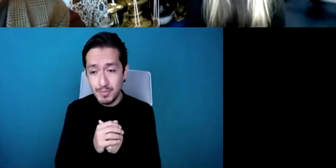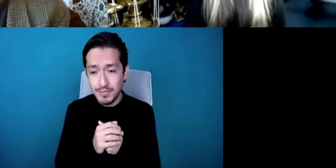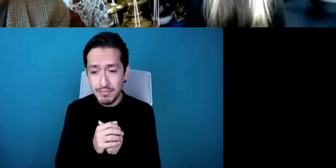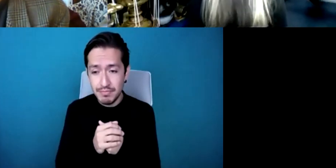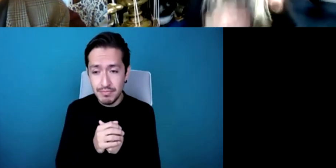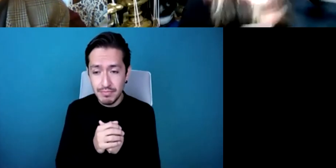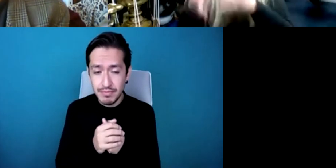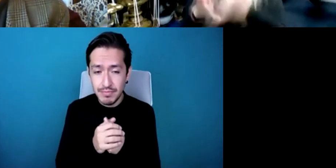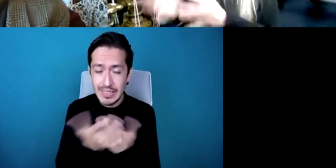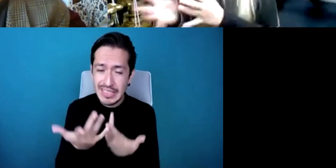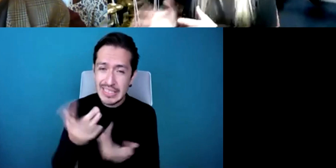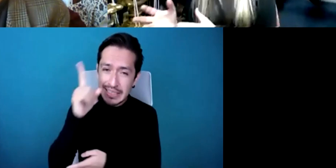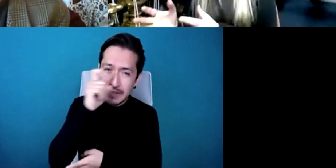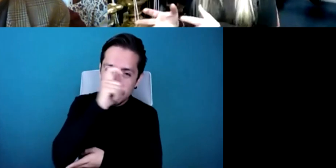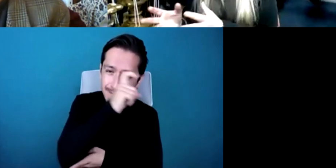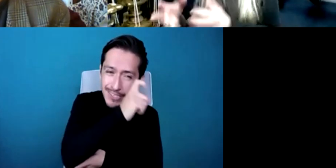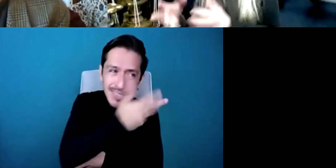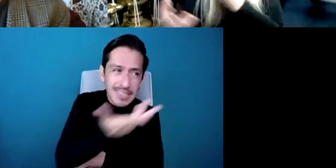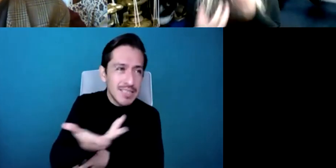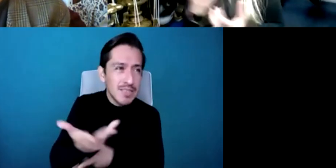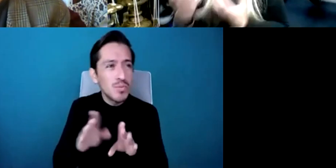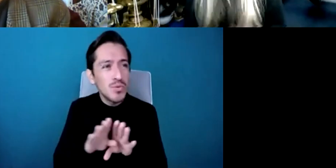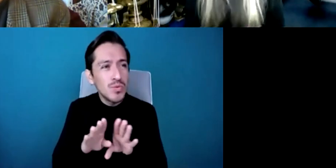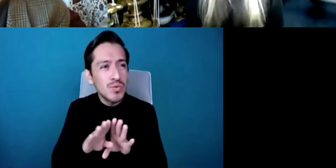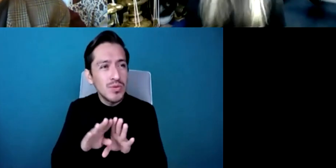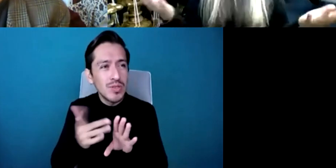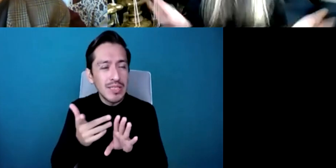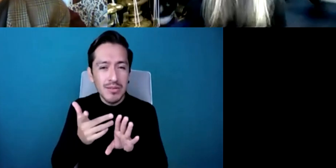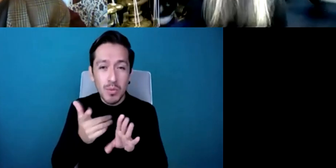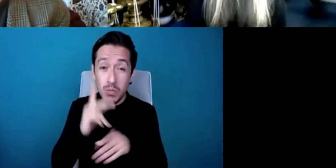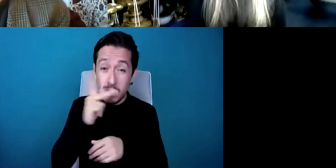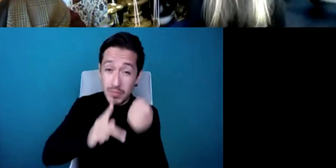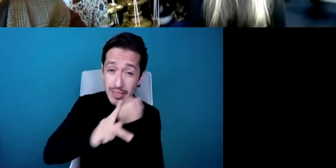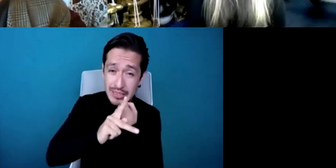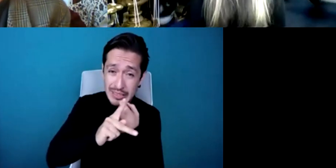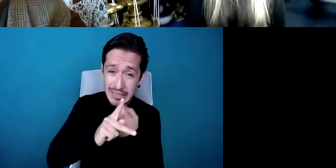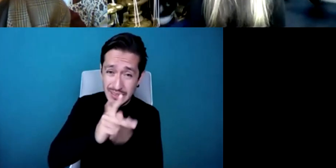you know, how a country can change without really knowing the landscape of the place.